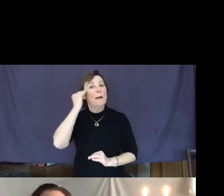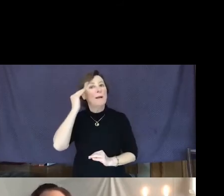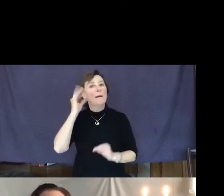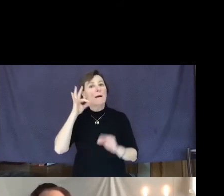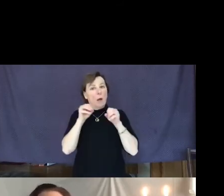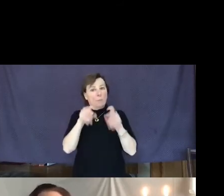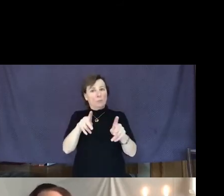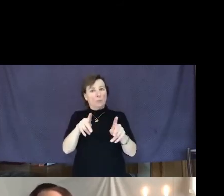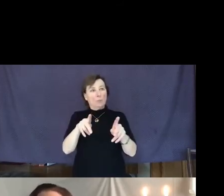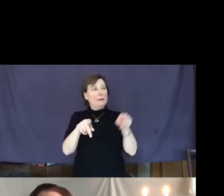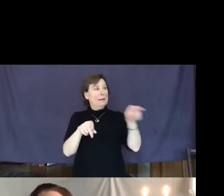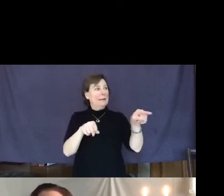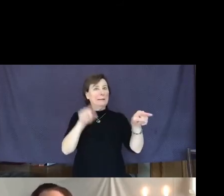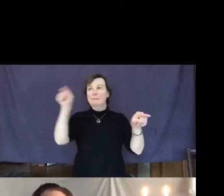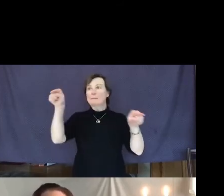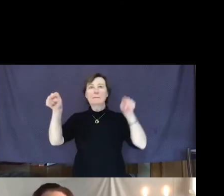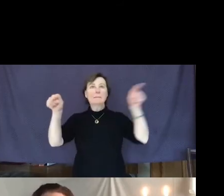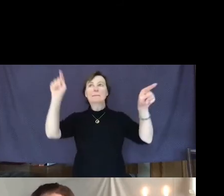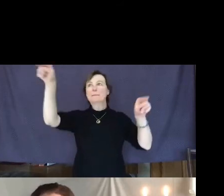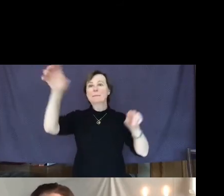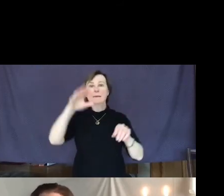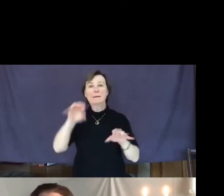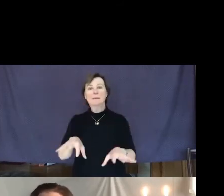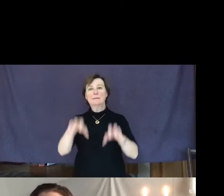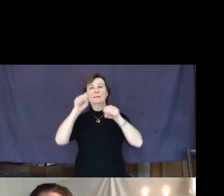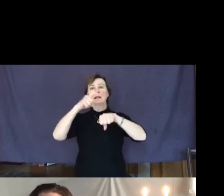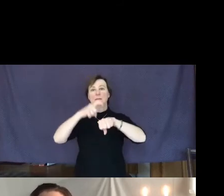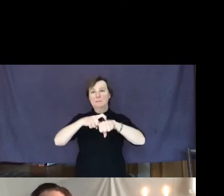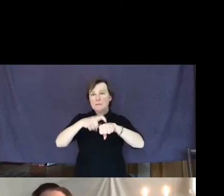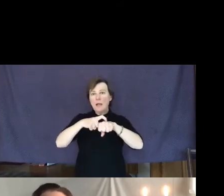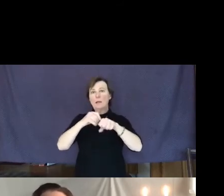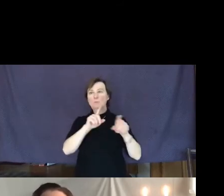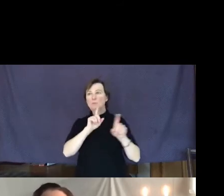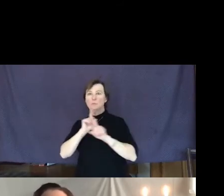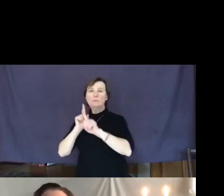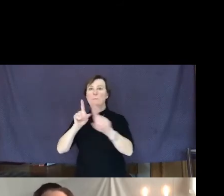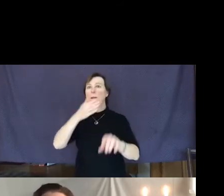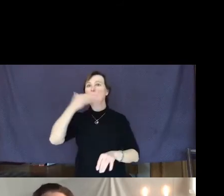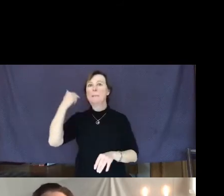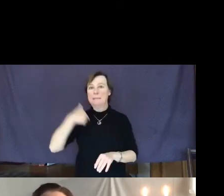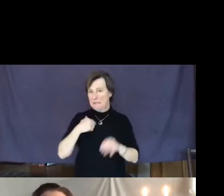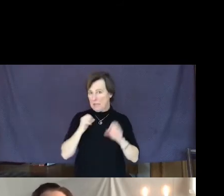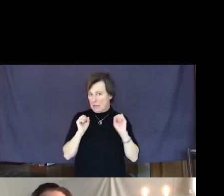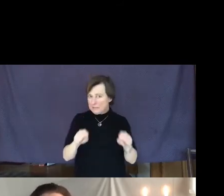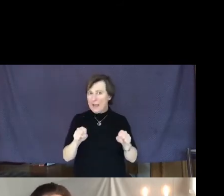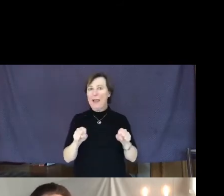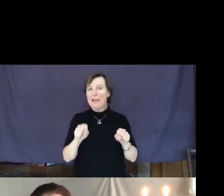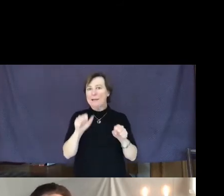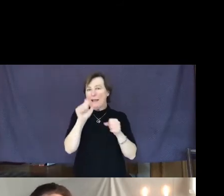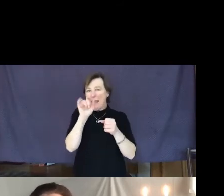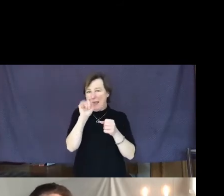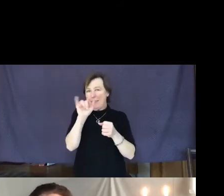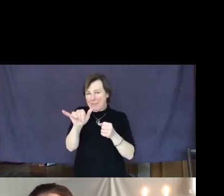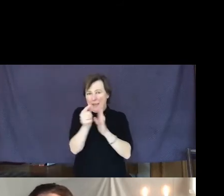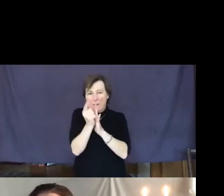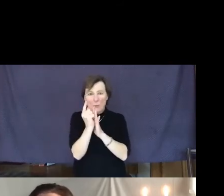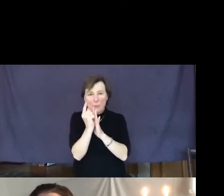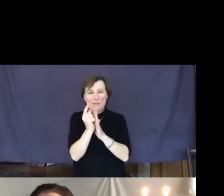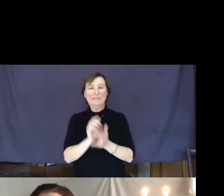and taking the time to respond the best I can at the moment.